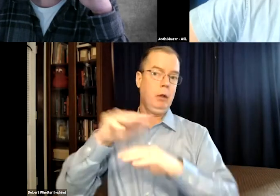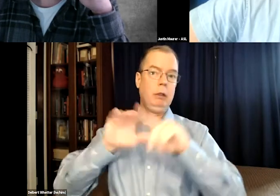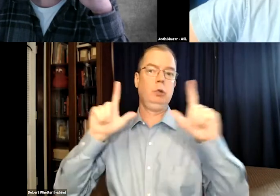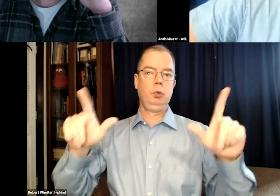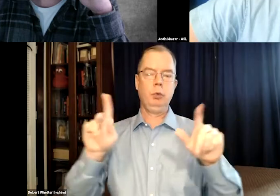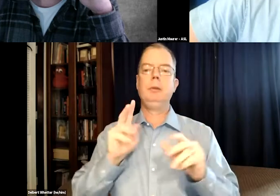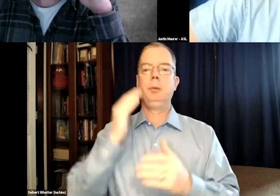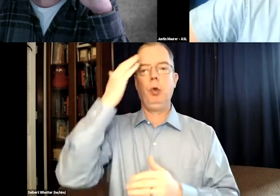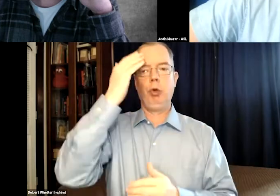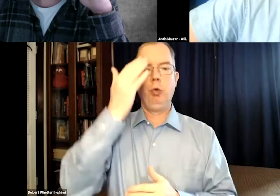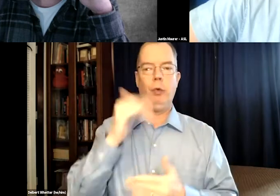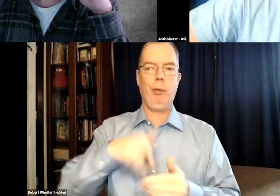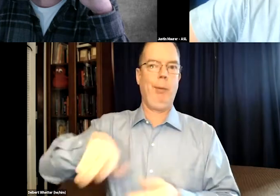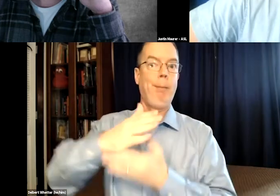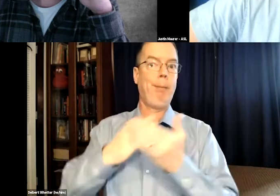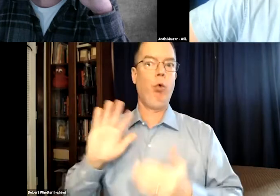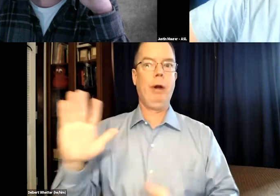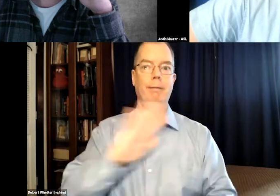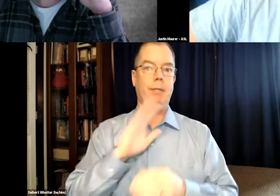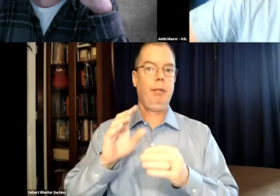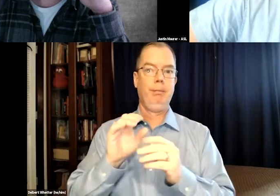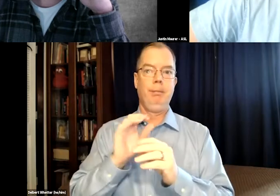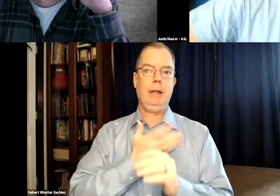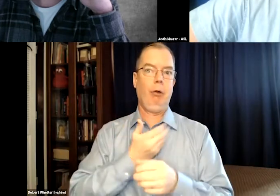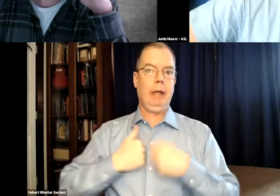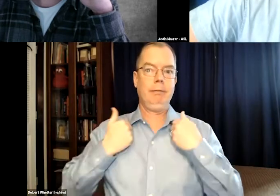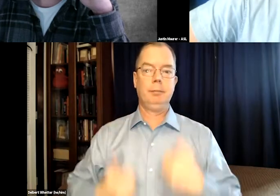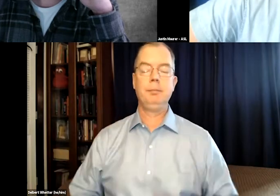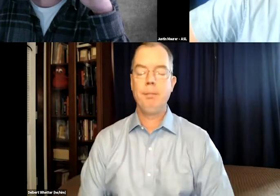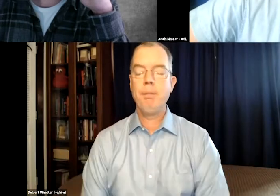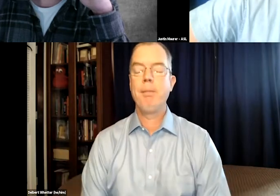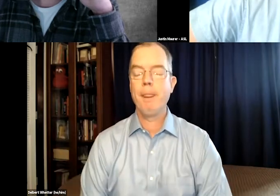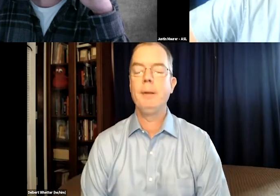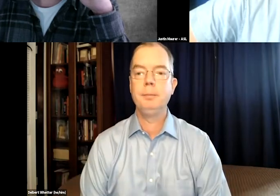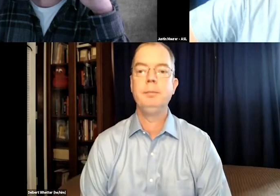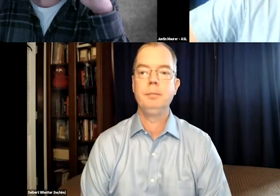on screen, we want to see disability represented on screen to know that